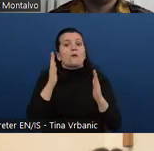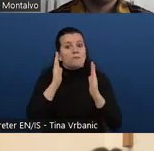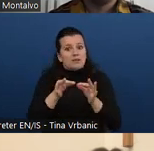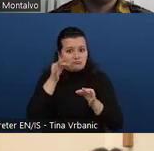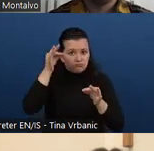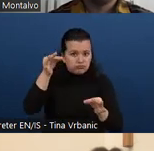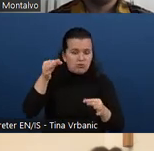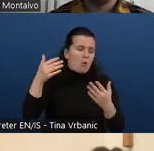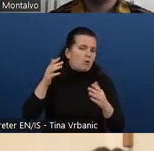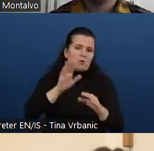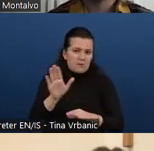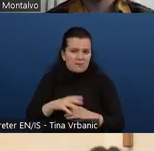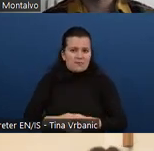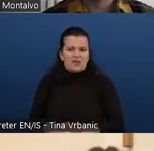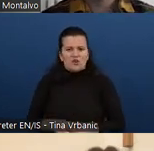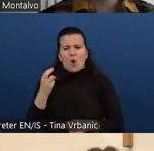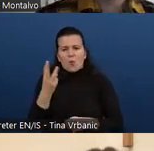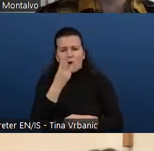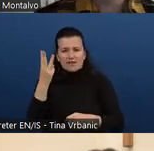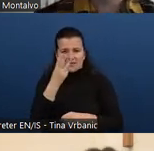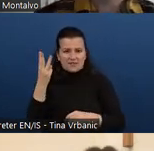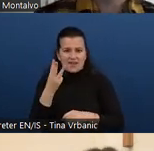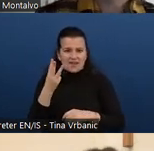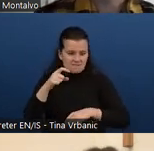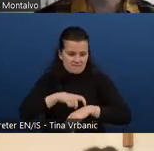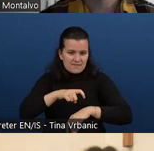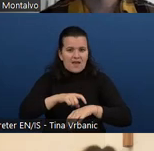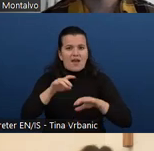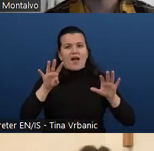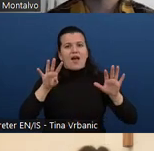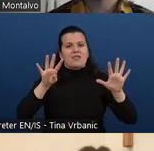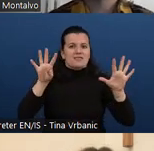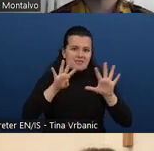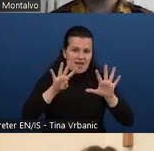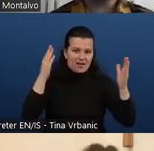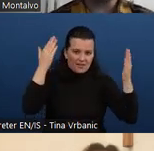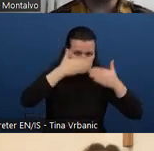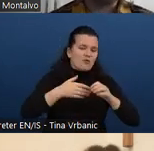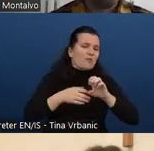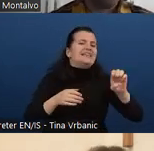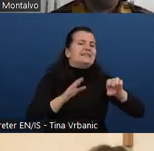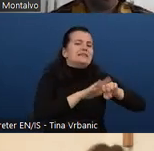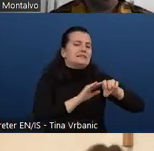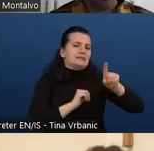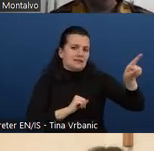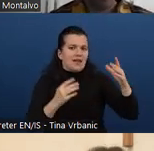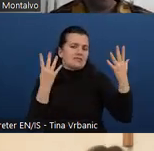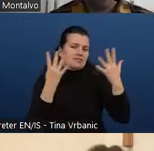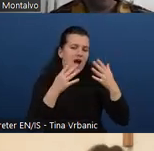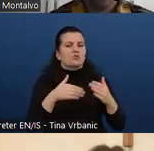But every second week it is 9 o'clock and every second week it